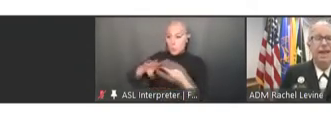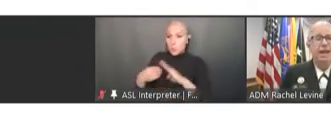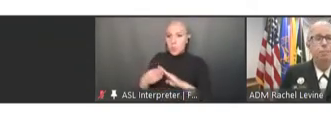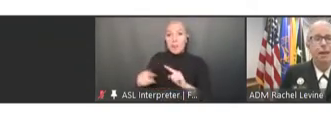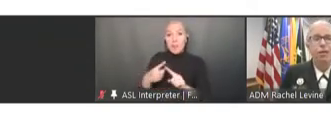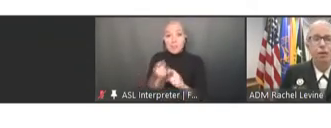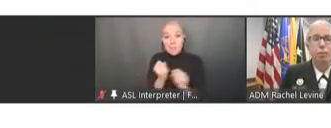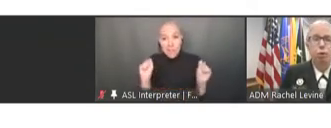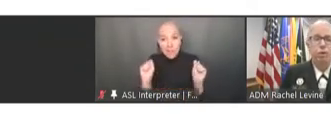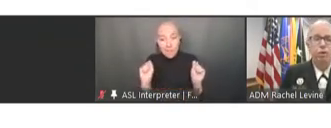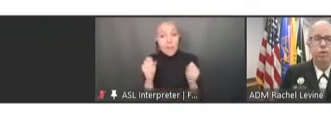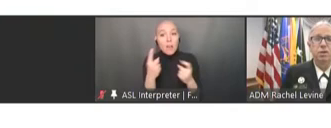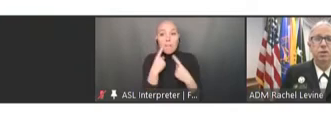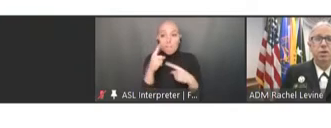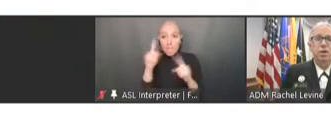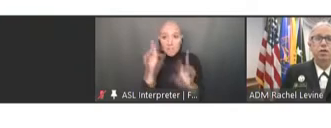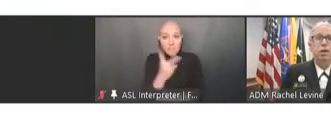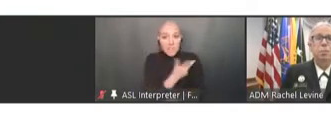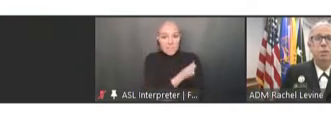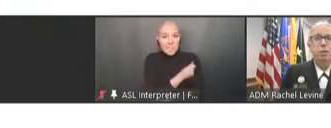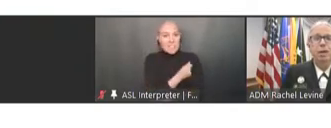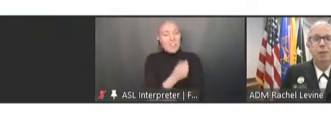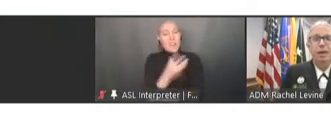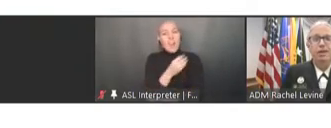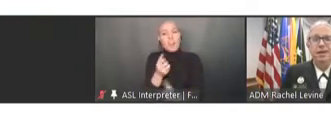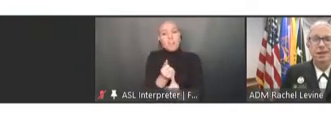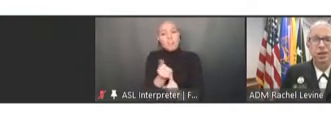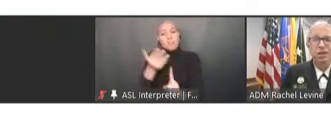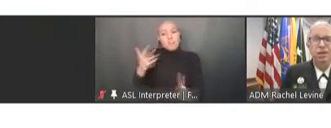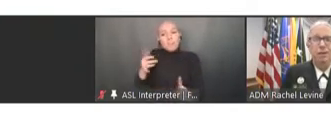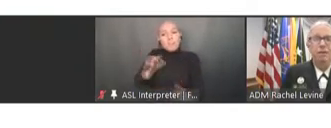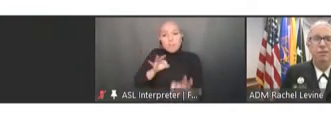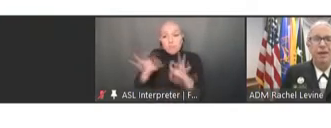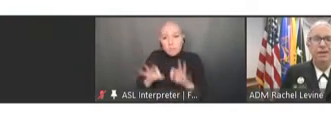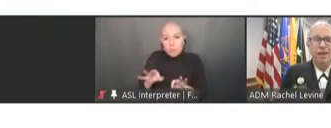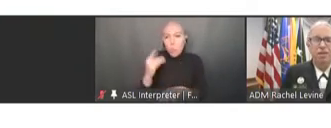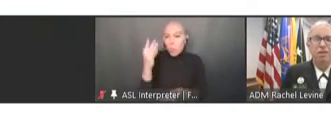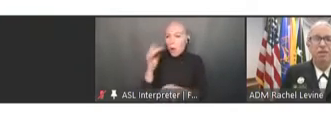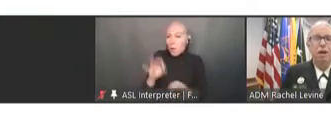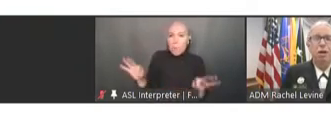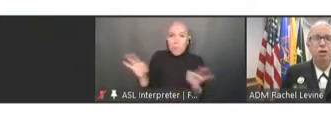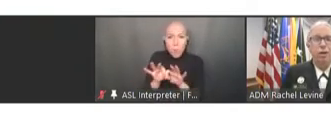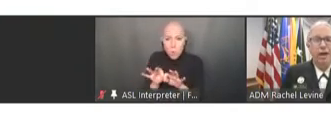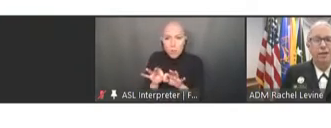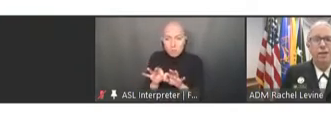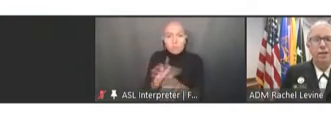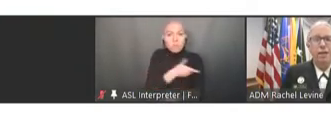and about their importance so that people can make the decisions about vaccinations that are correct